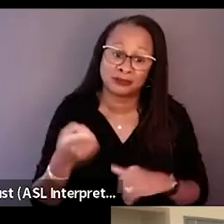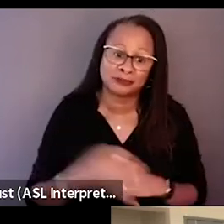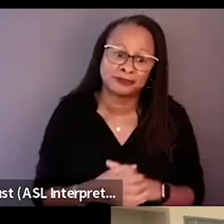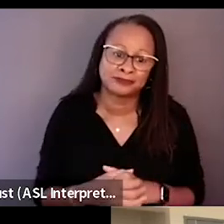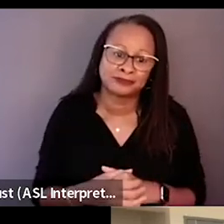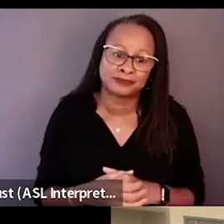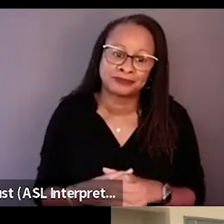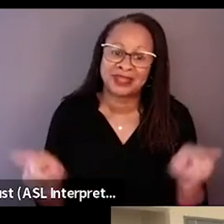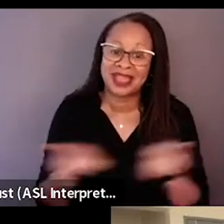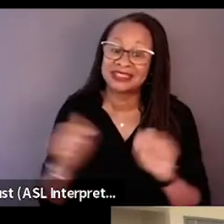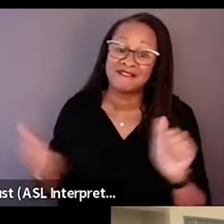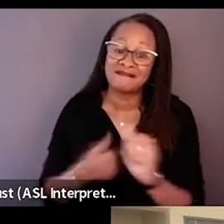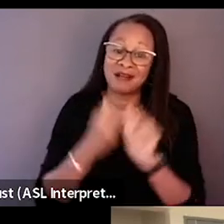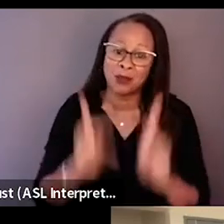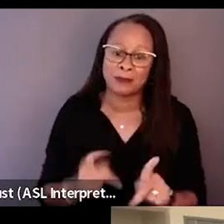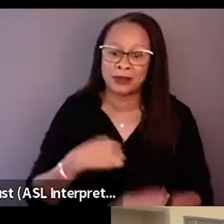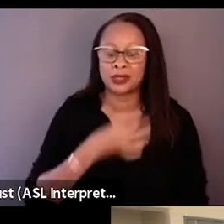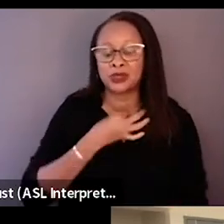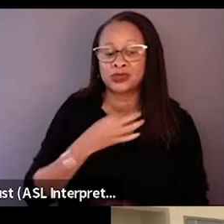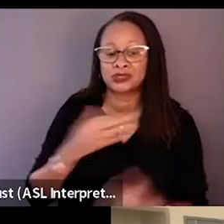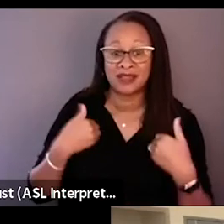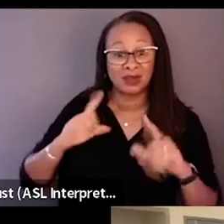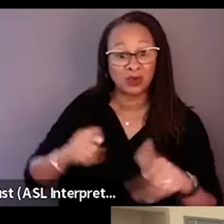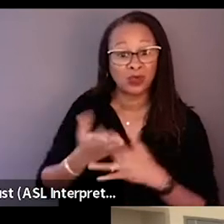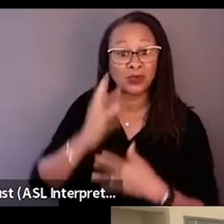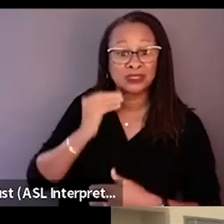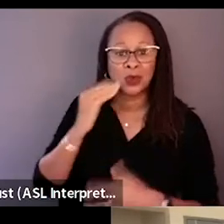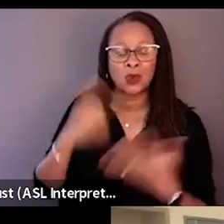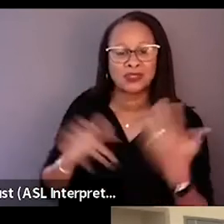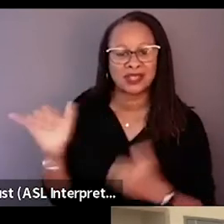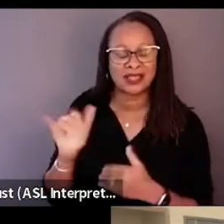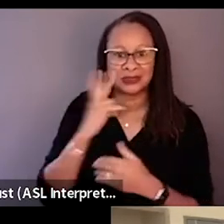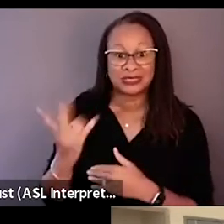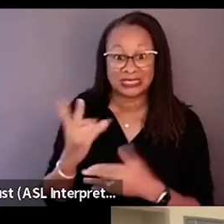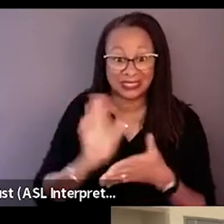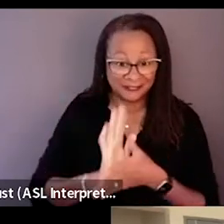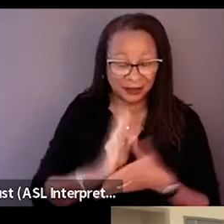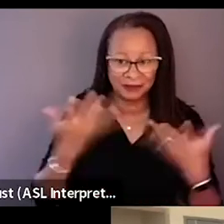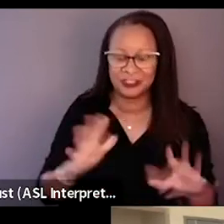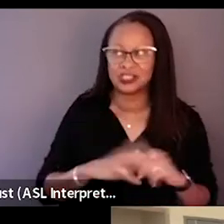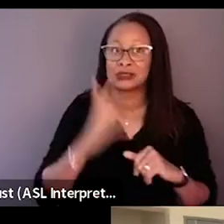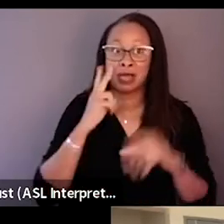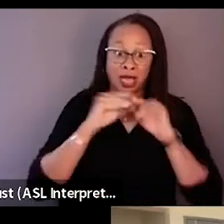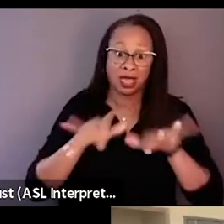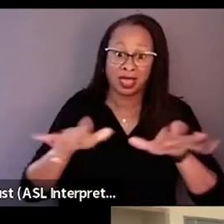As a follow up, I'm curious, having gone through this experience, what's it been like to see the film, to see it go into the world and connect with people?